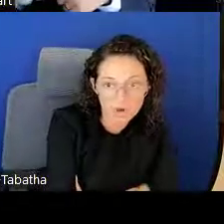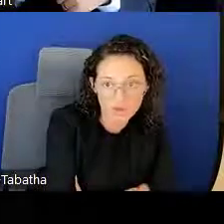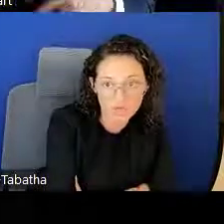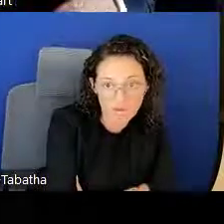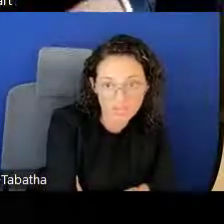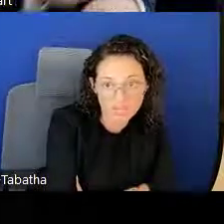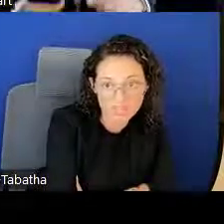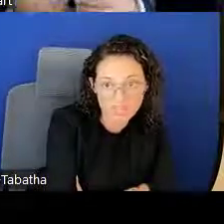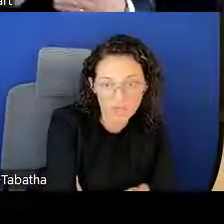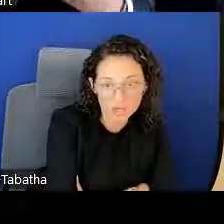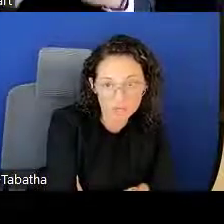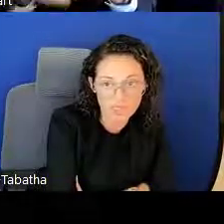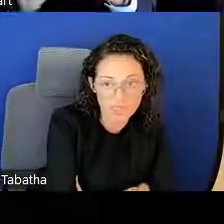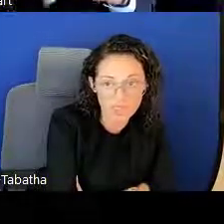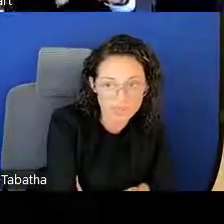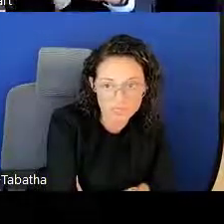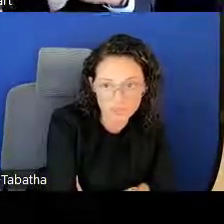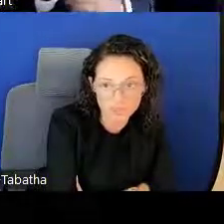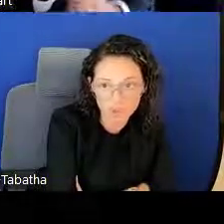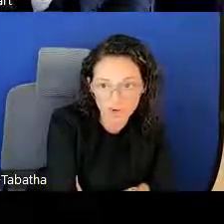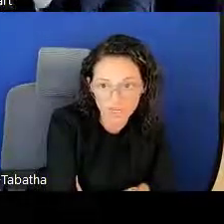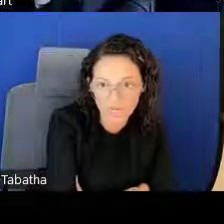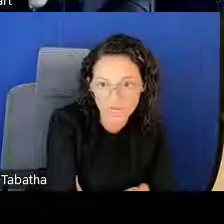on the right you see LRP Ambassador Program.